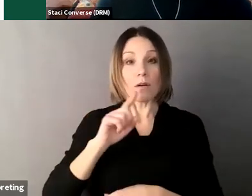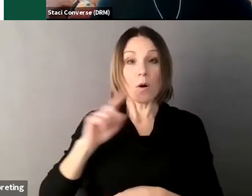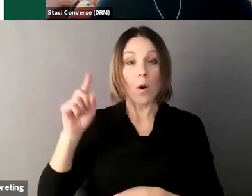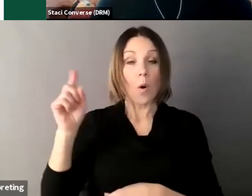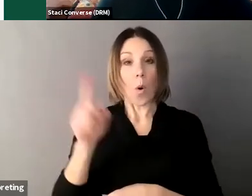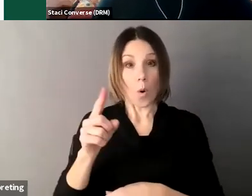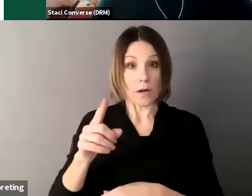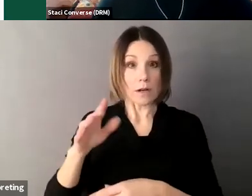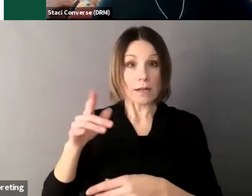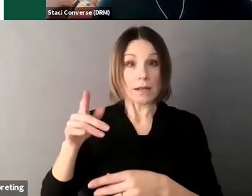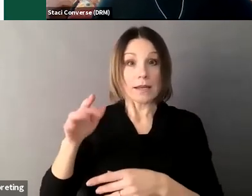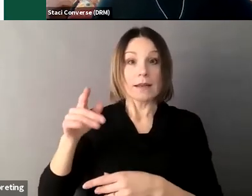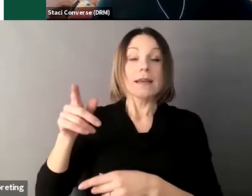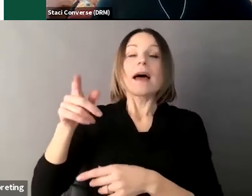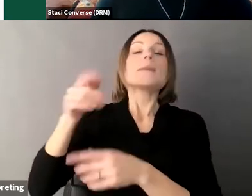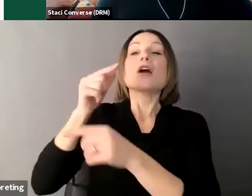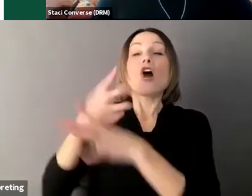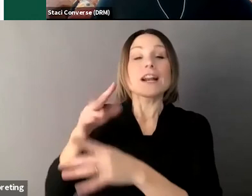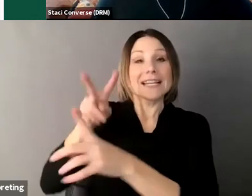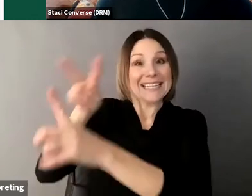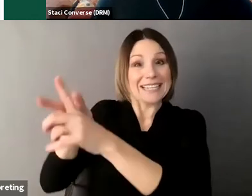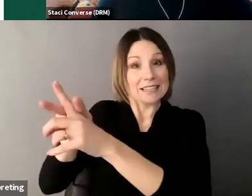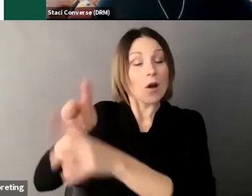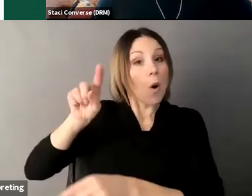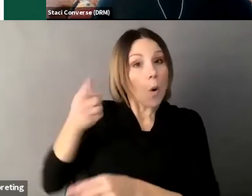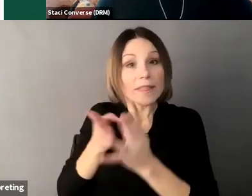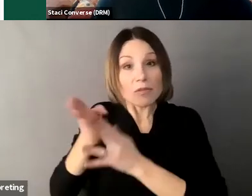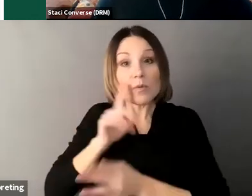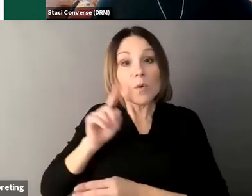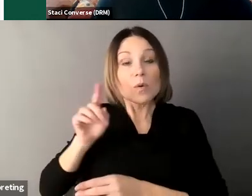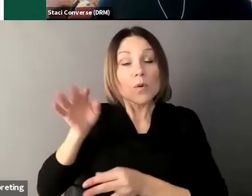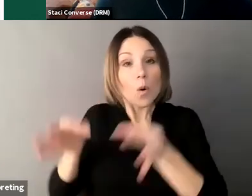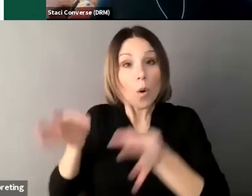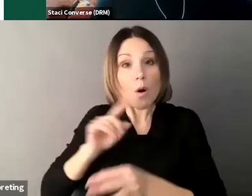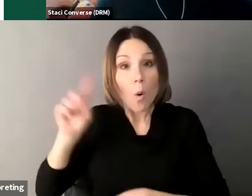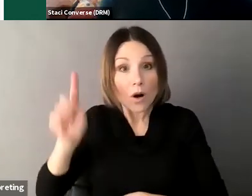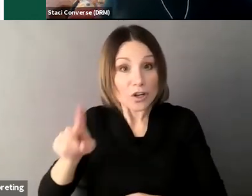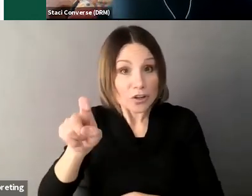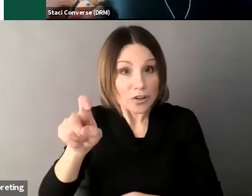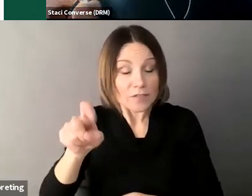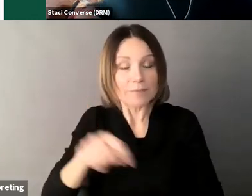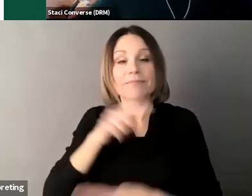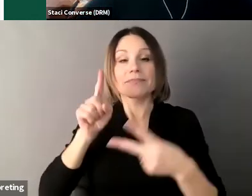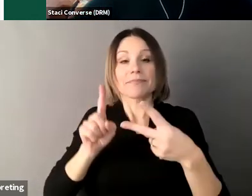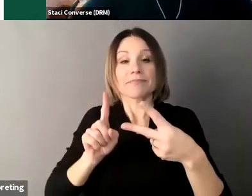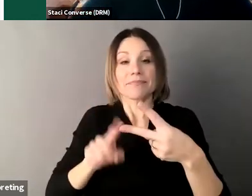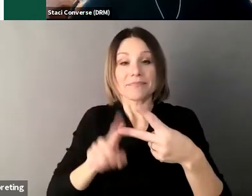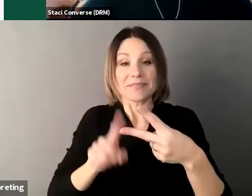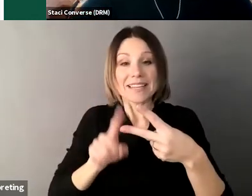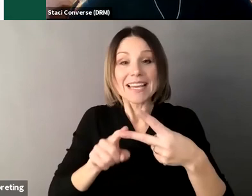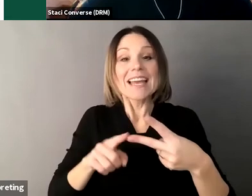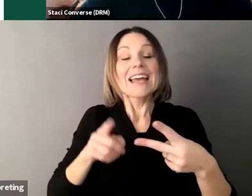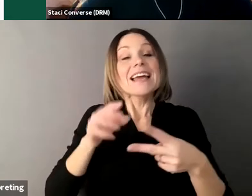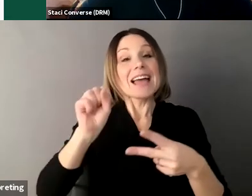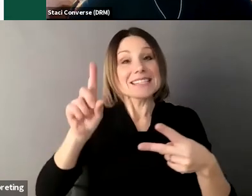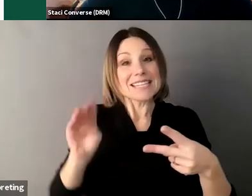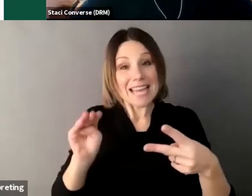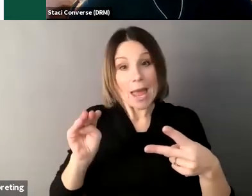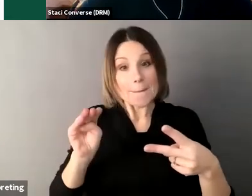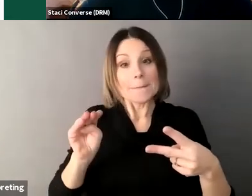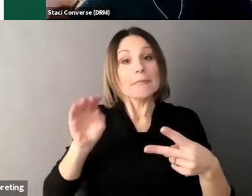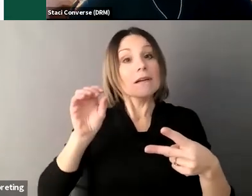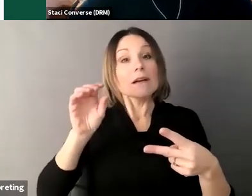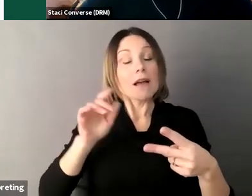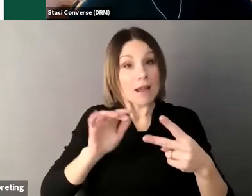created by a court order or all of the above if you just take a minute to answer that poll